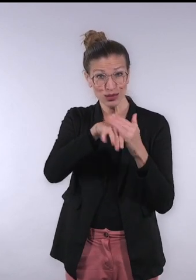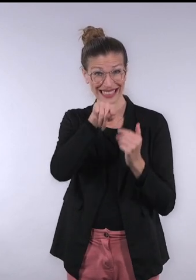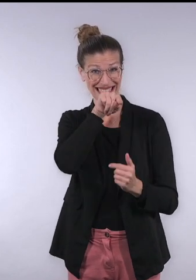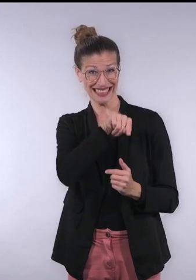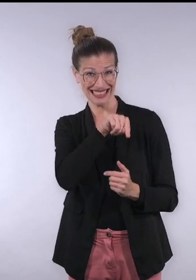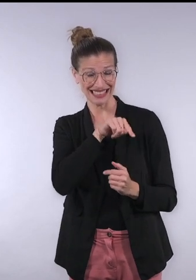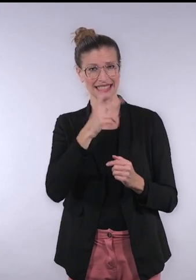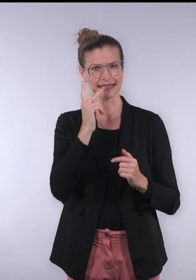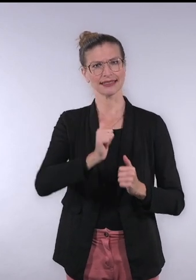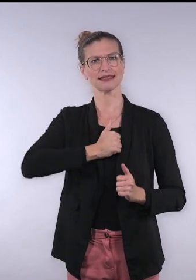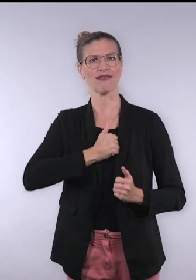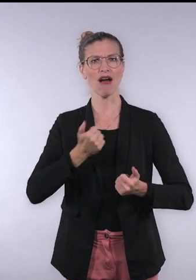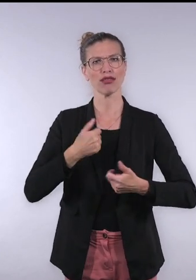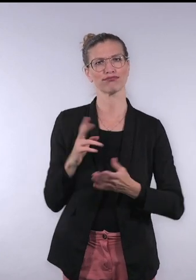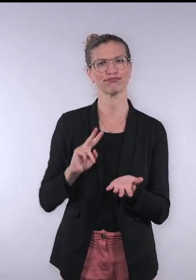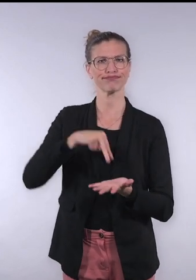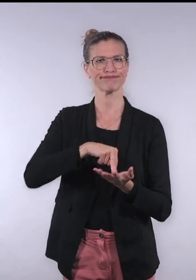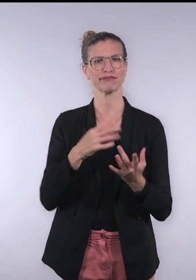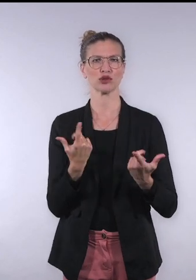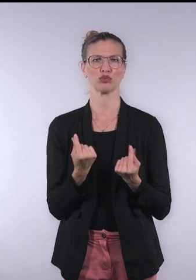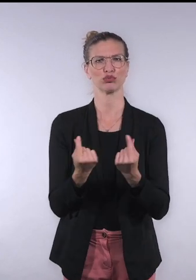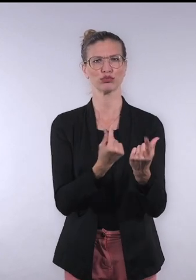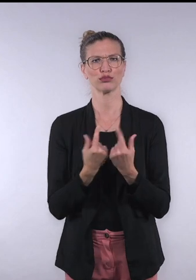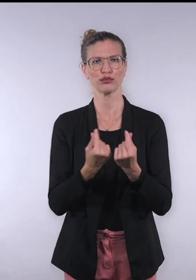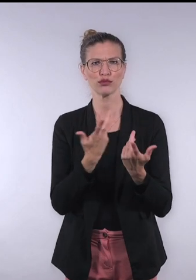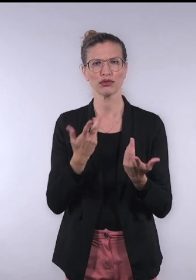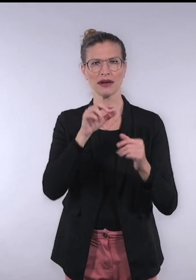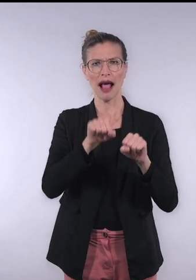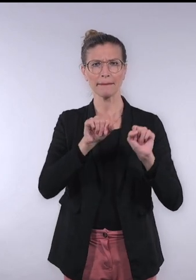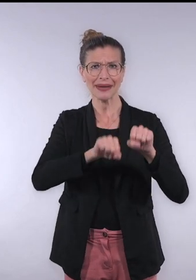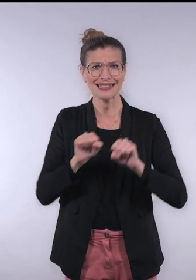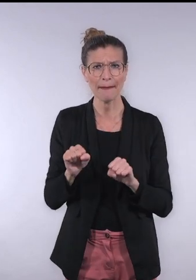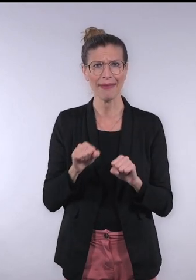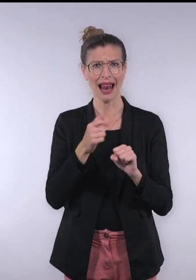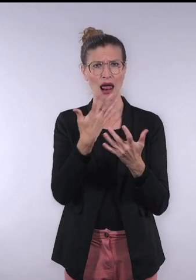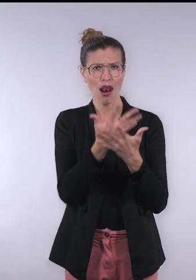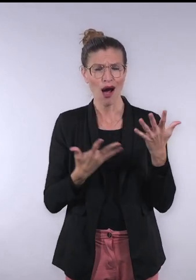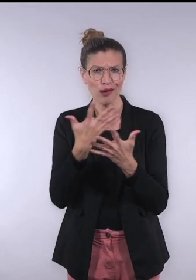through to self advocacy and then the use of Artificial Intelligence to create